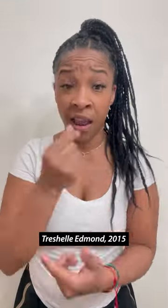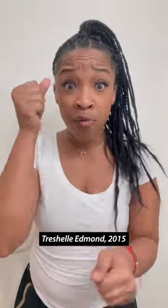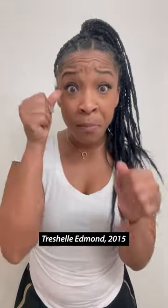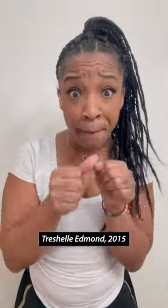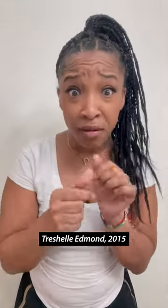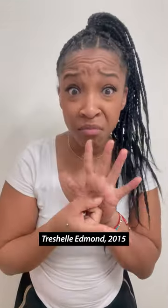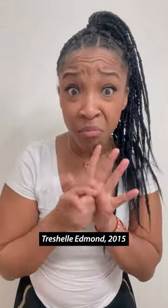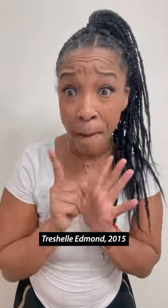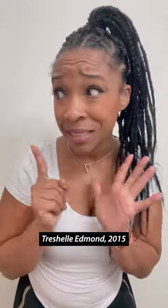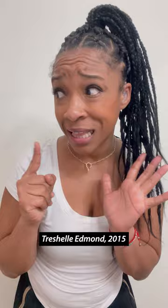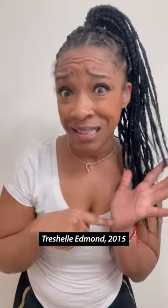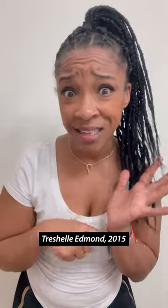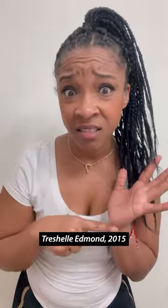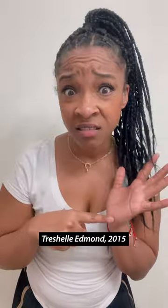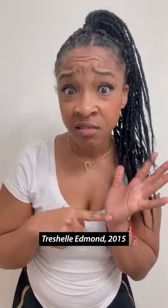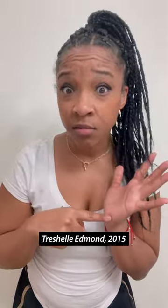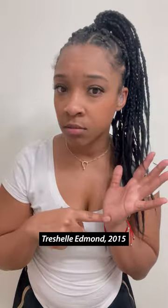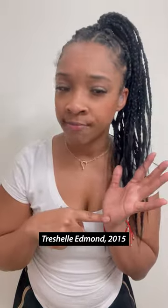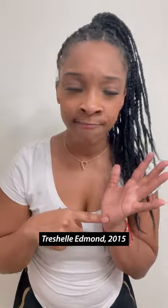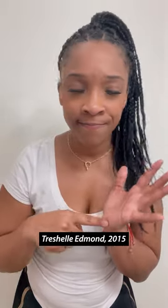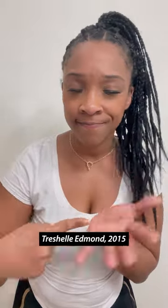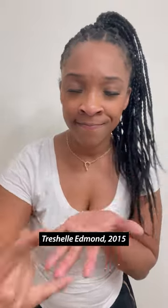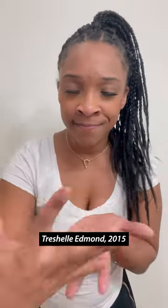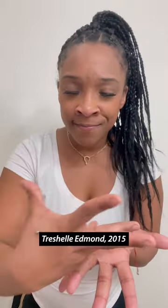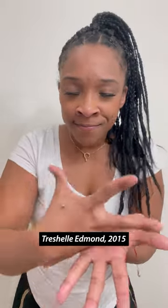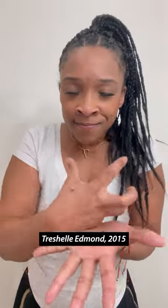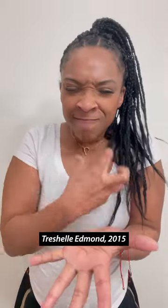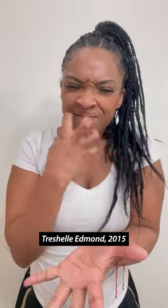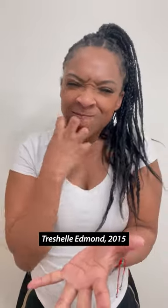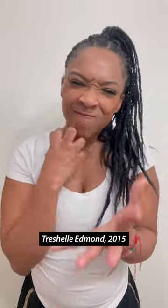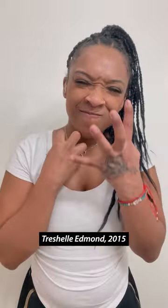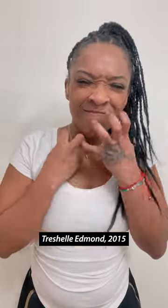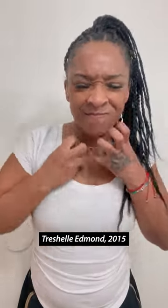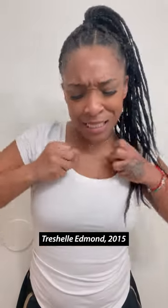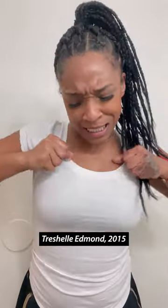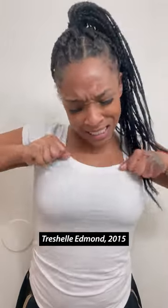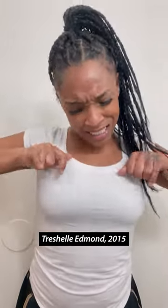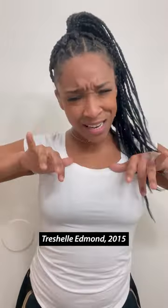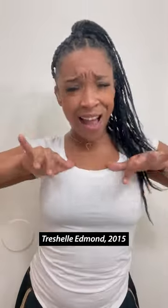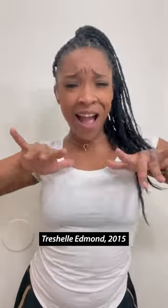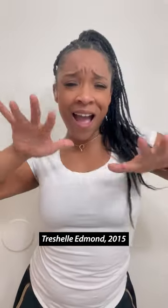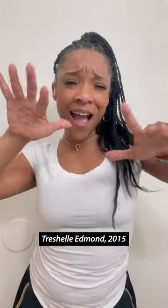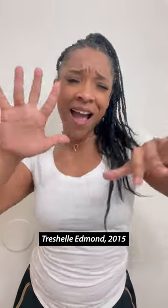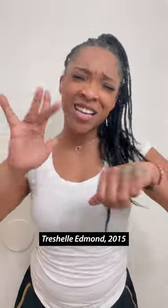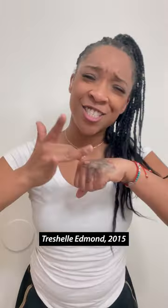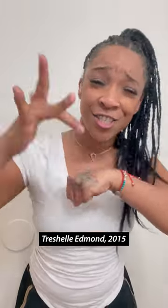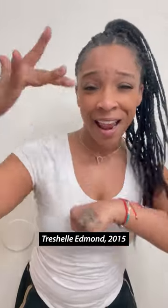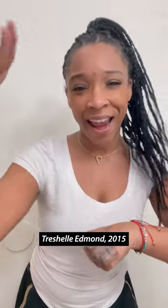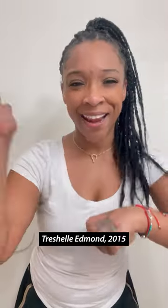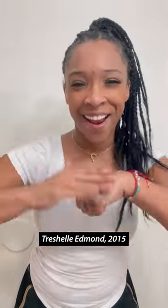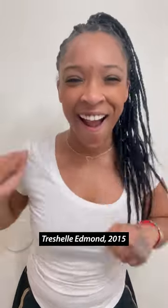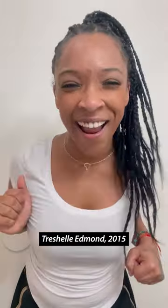And, remember, you gotta savor moments like this so you can shine on!